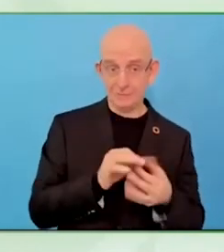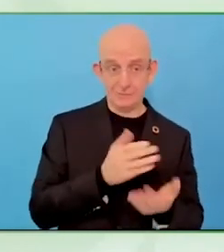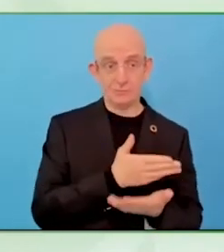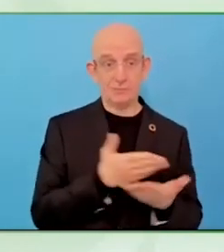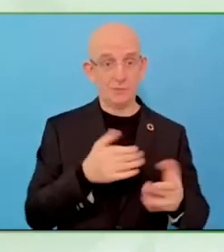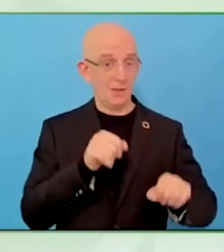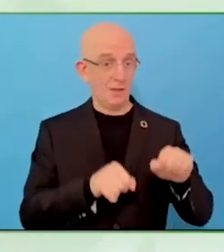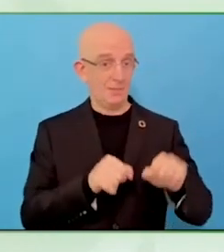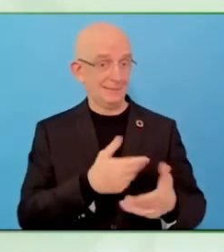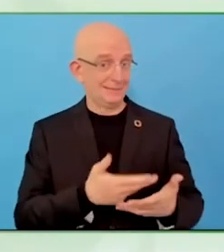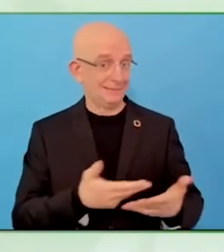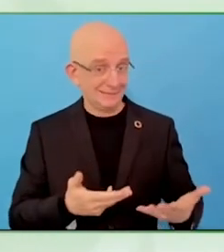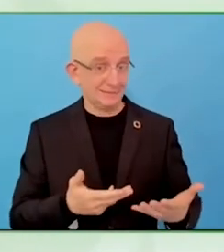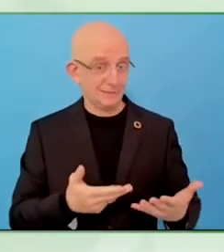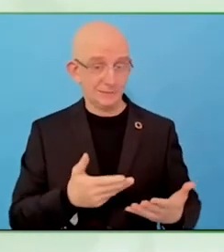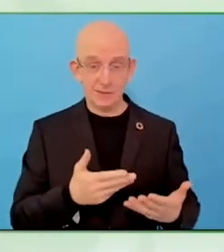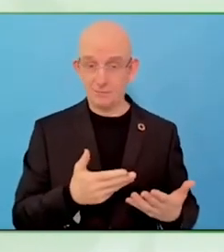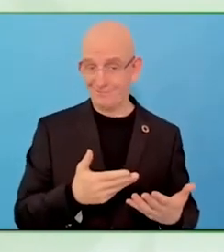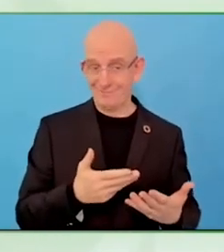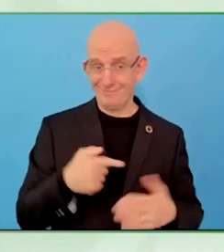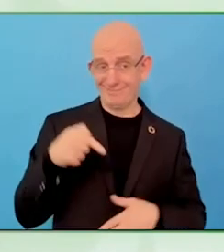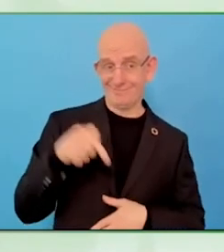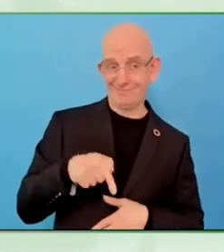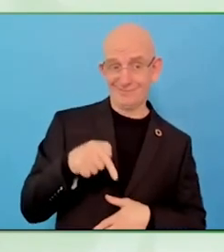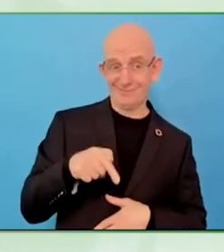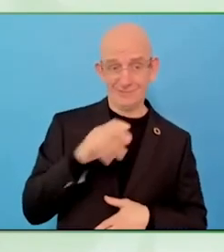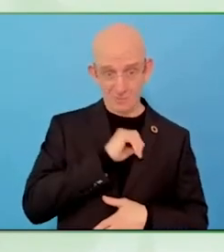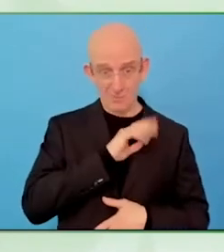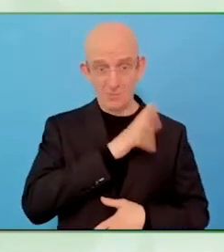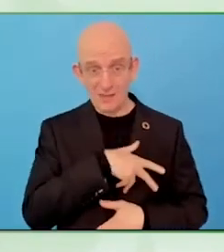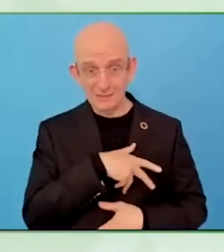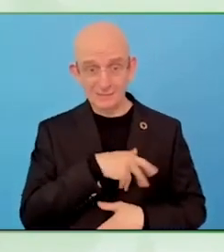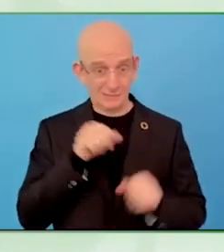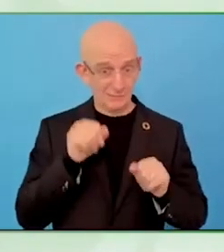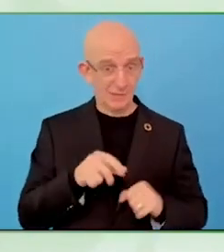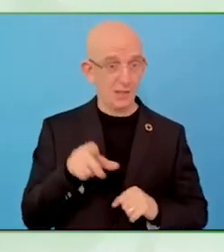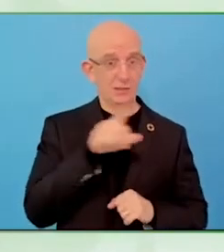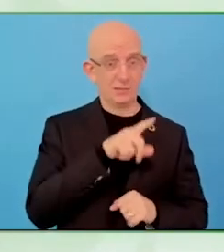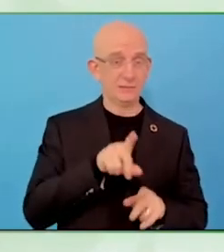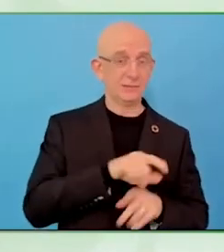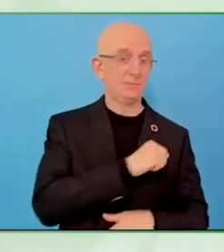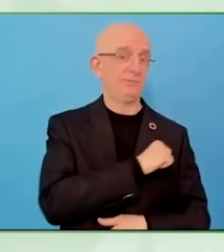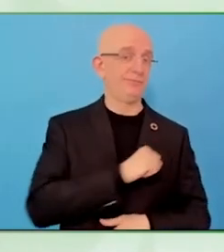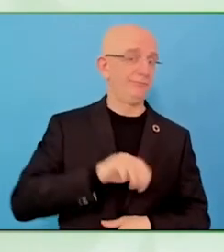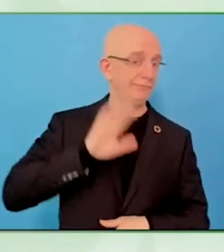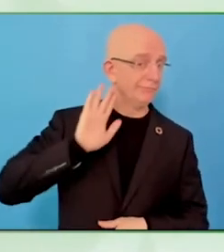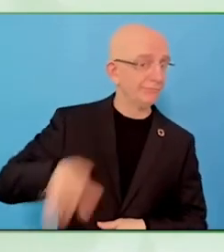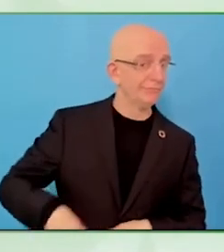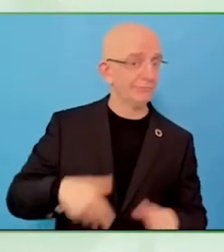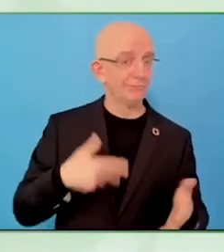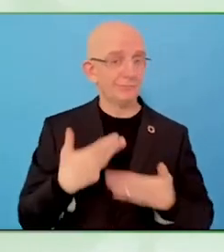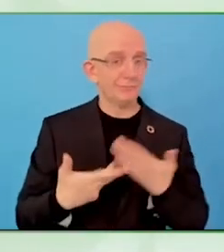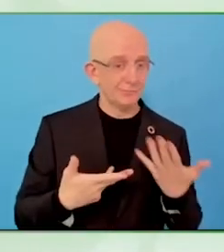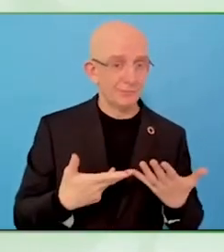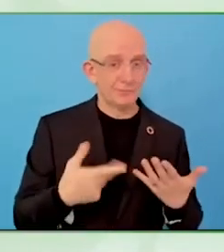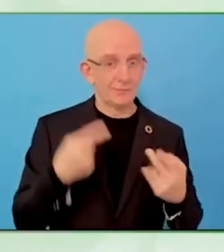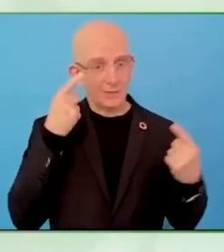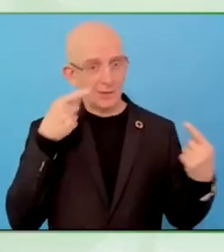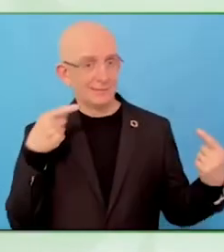after the ongoing war in Gaza and the ongoing attacks on the West Bank, is art a priority?